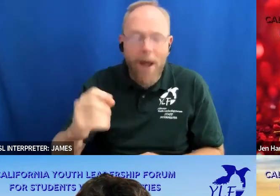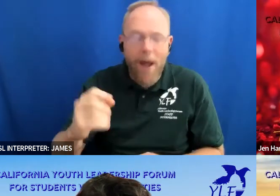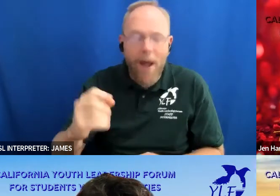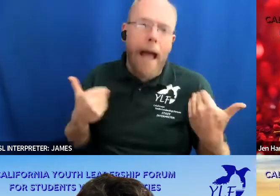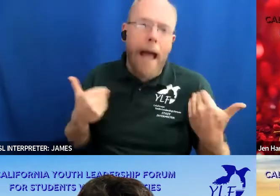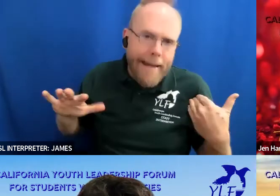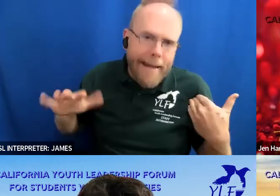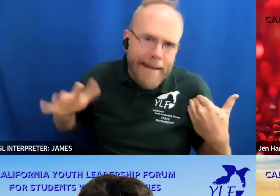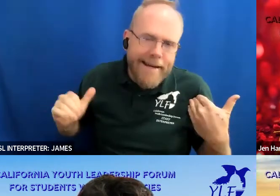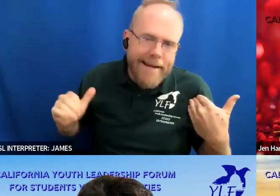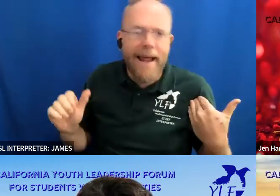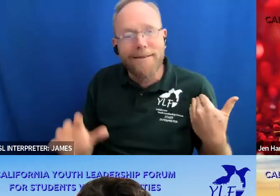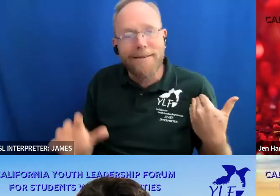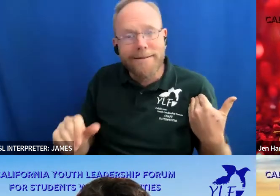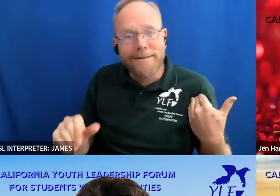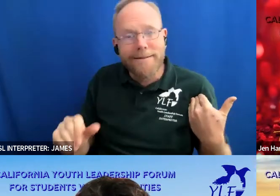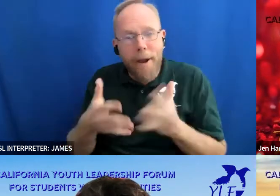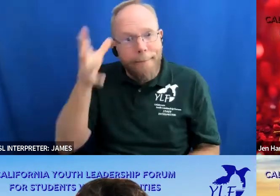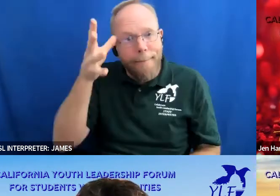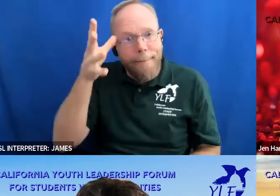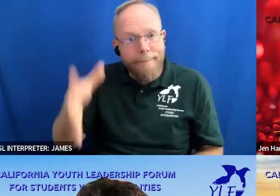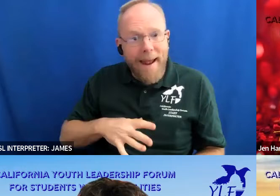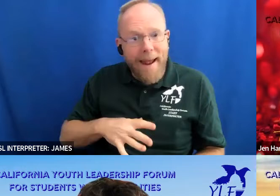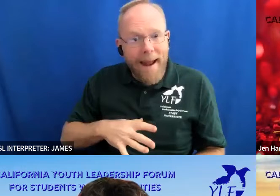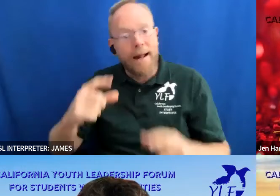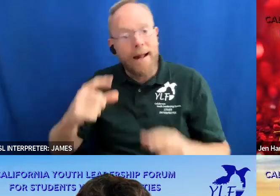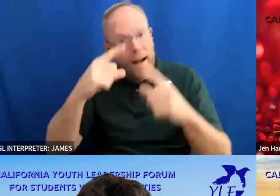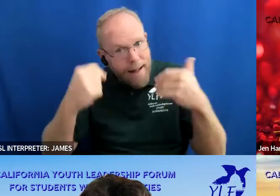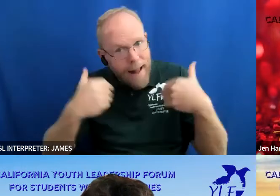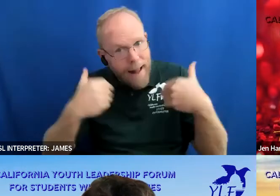i wear glasses i have pink hair and i'm using the ylf virtual